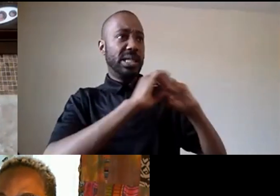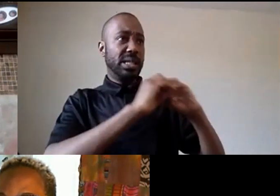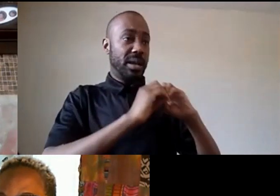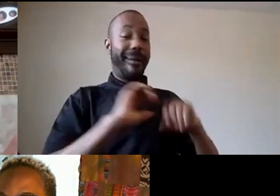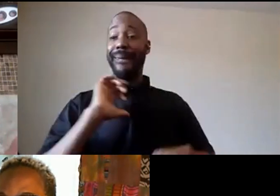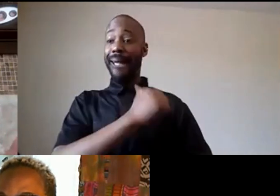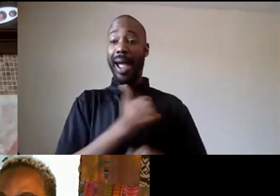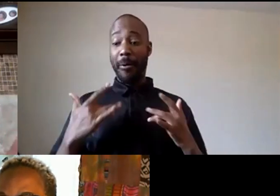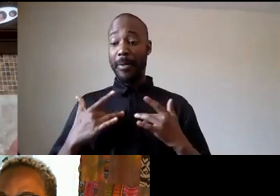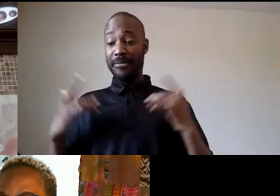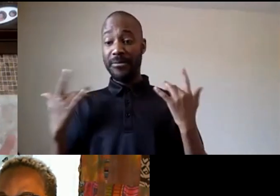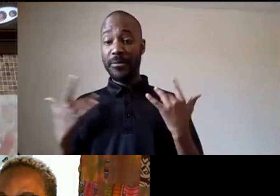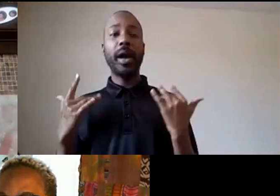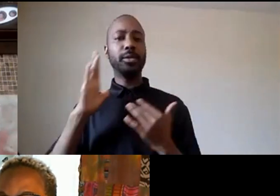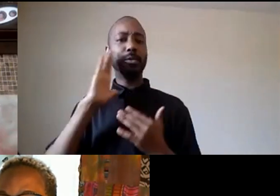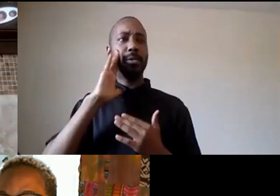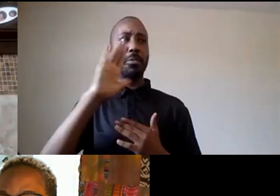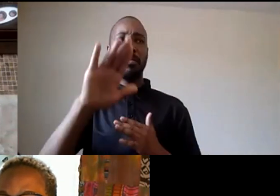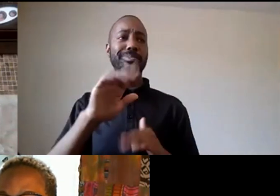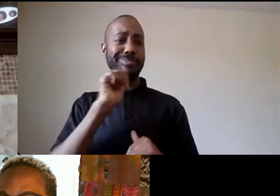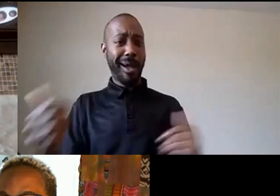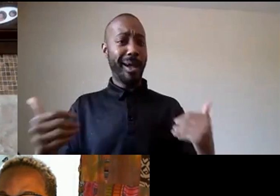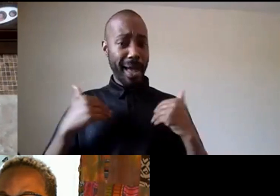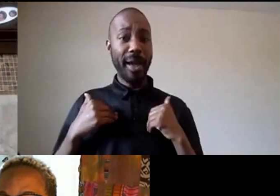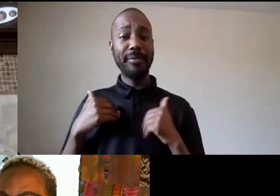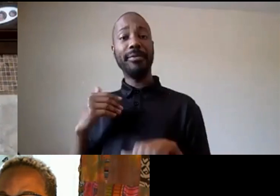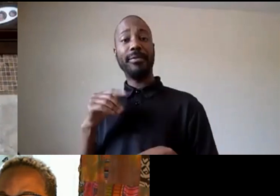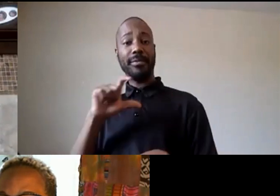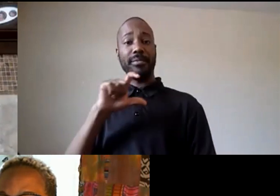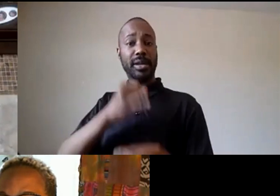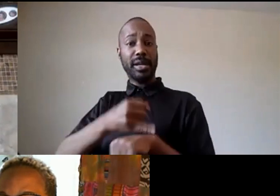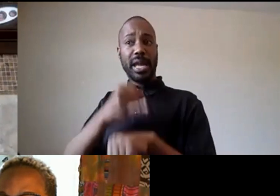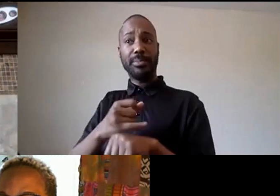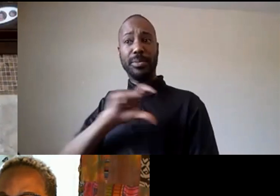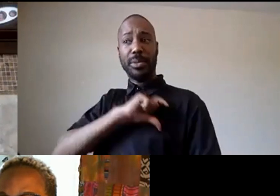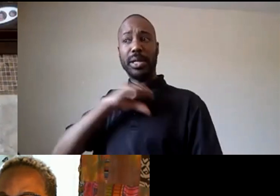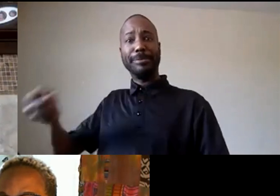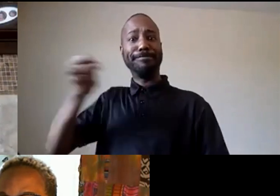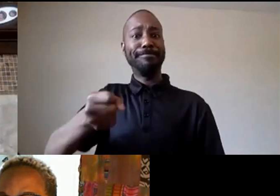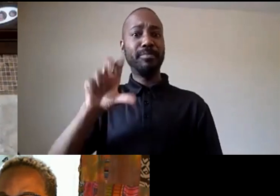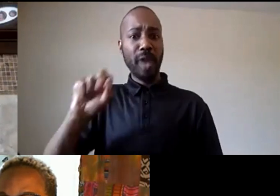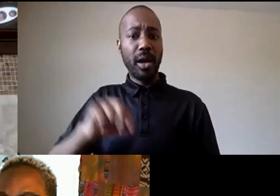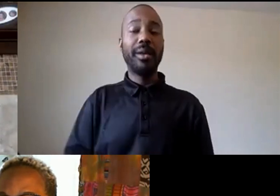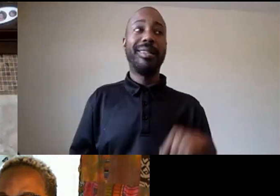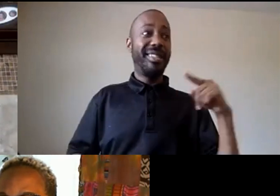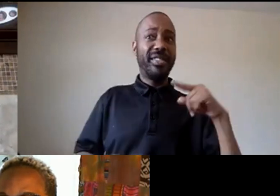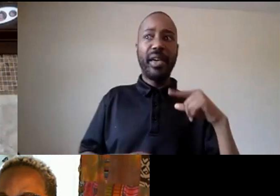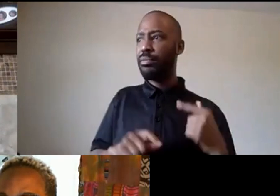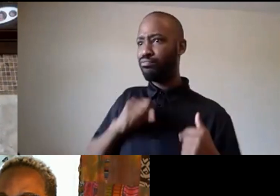and they pushed back on us and said no because you know i also get a lot of death threats i don't feel safer with police you know